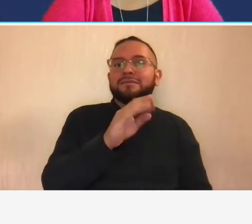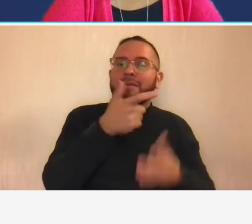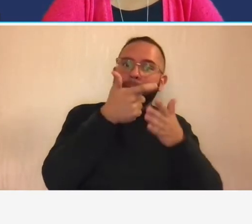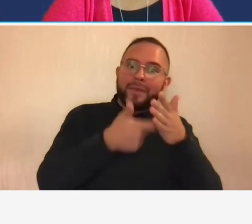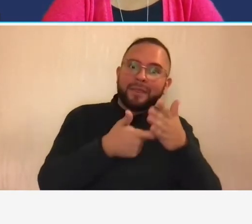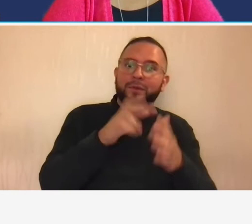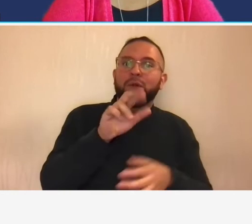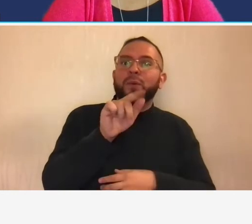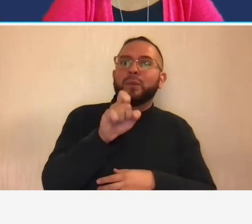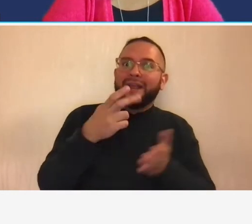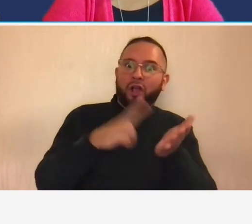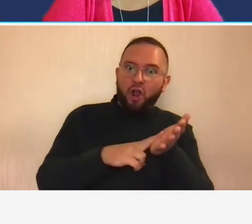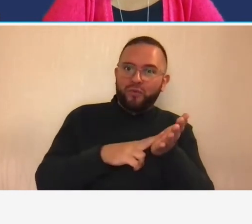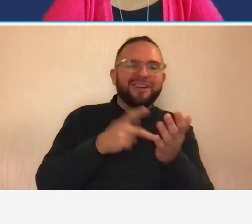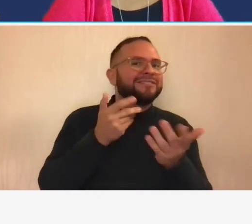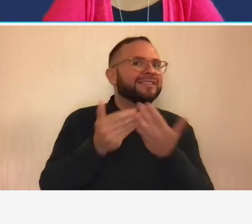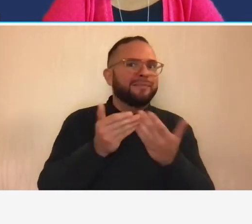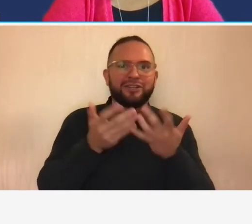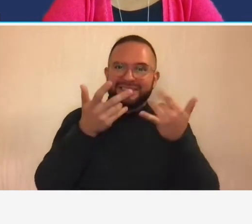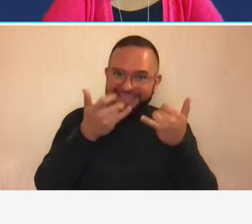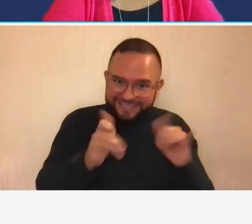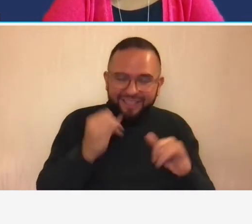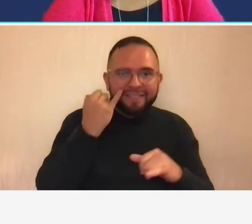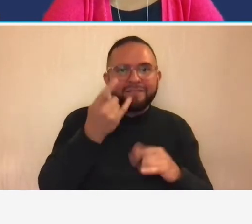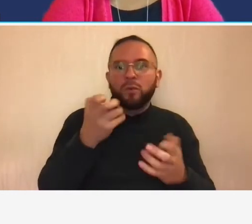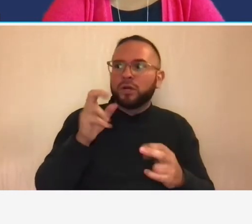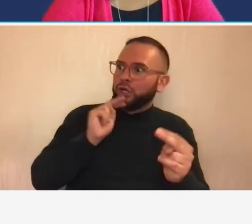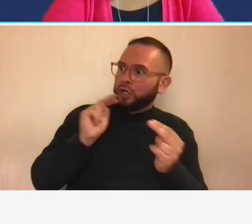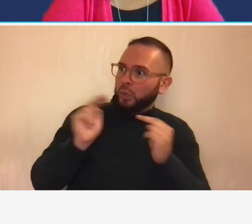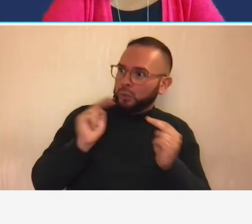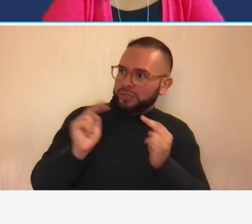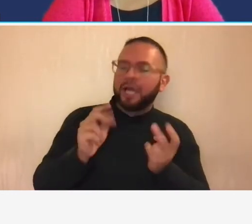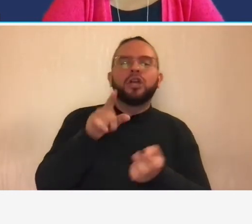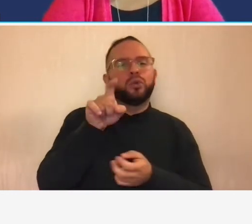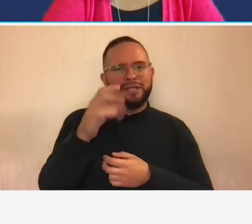need to know that to negotiate that fixed billable rate you need to know what your far allowable